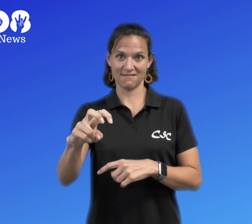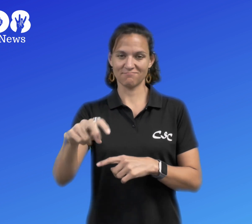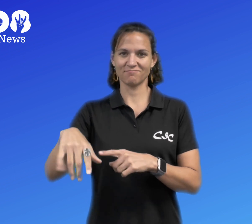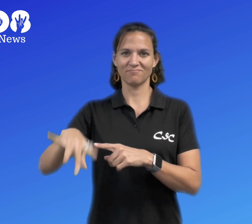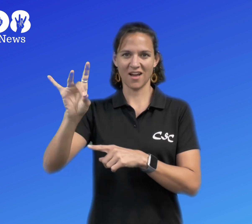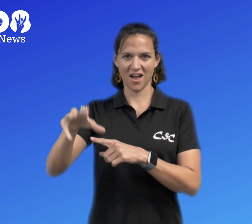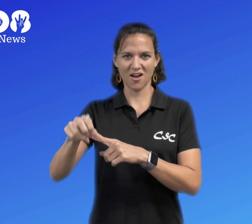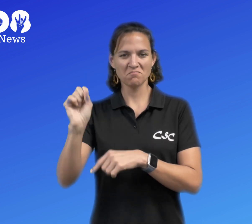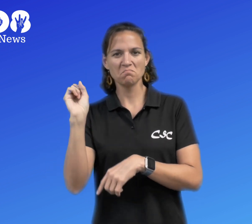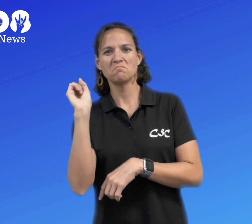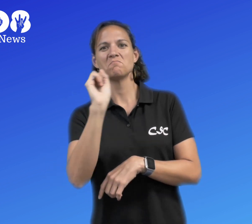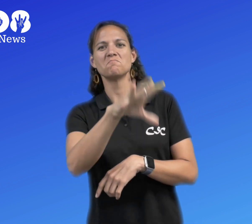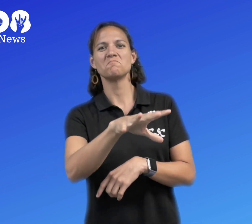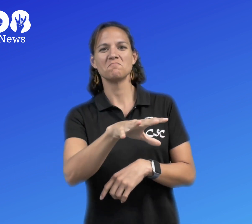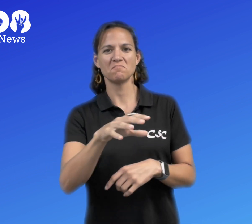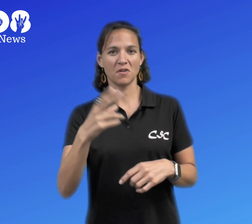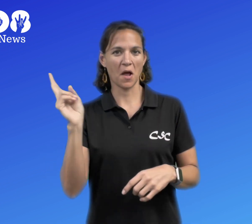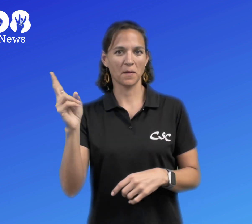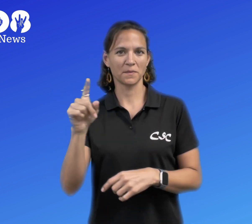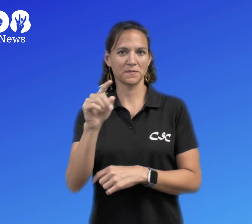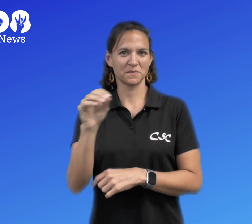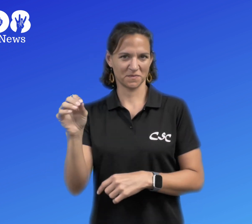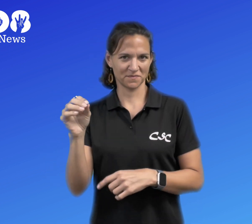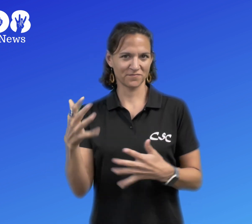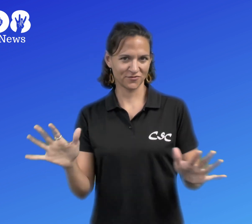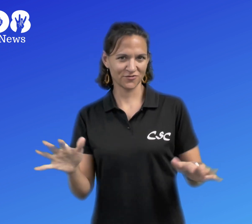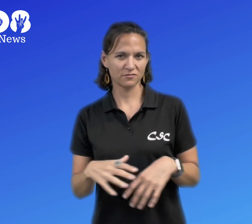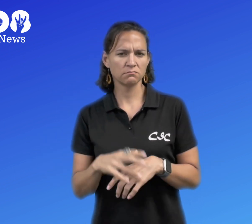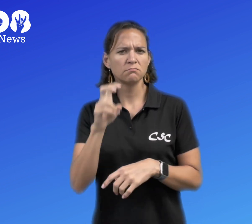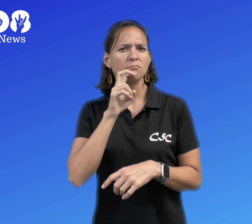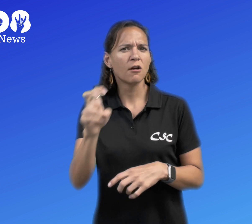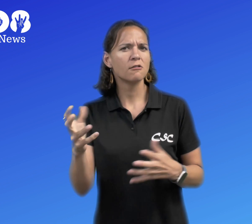Todays news is about a snake that was found and dropped off at the zoo.